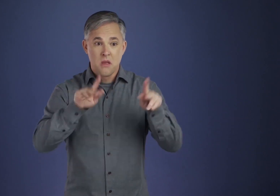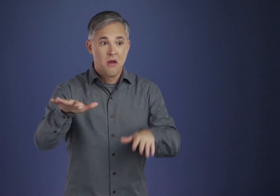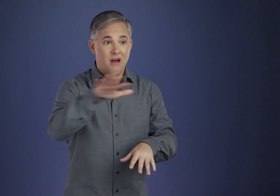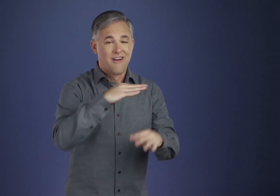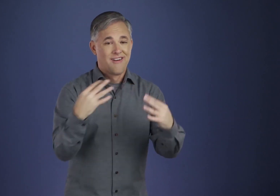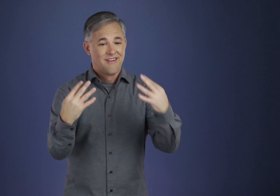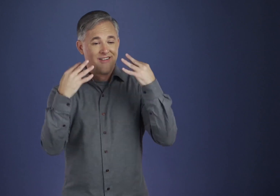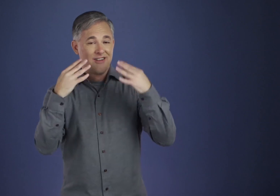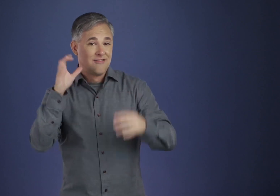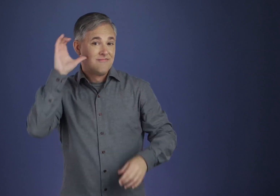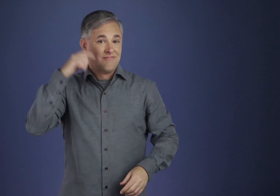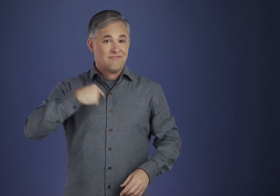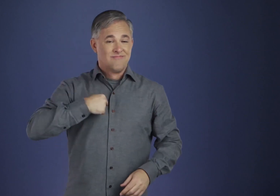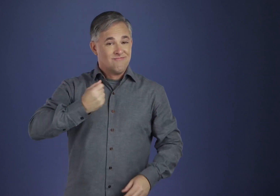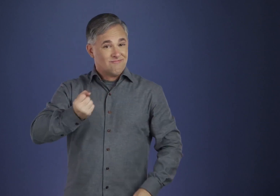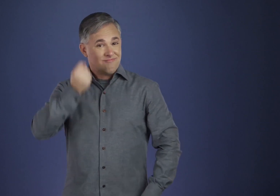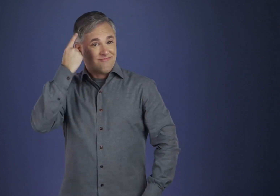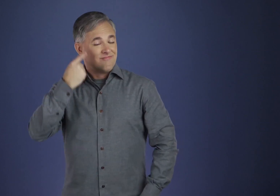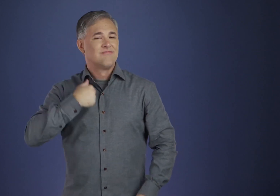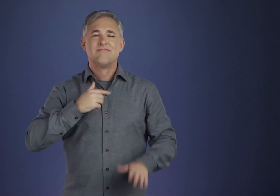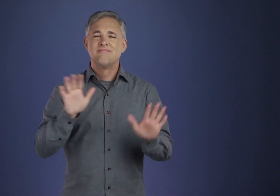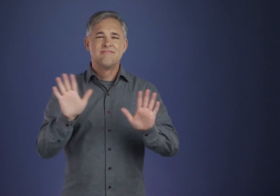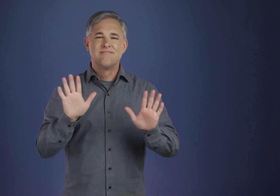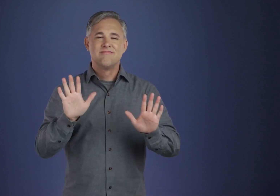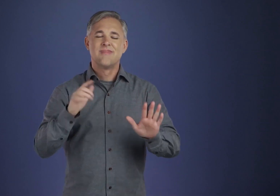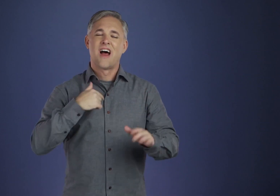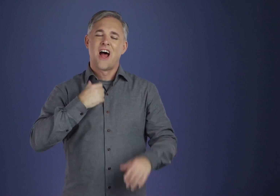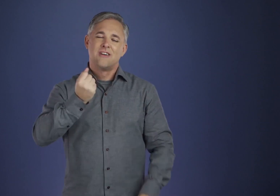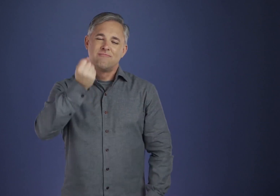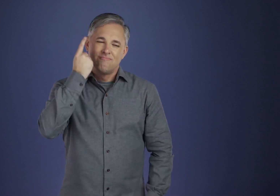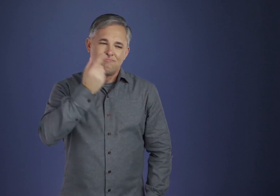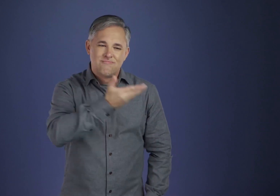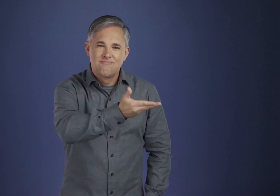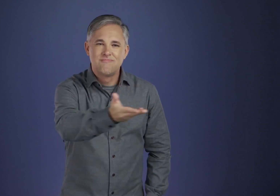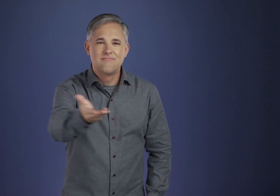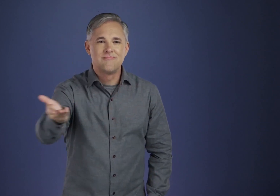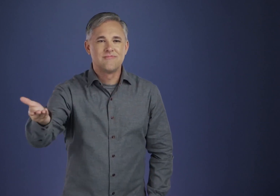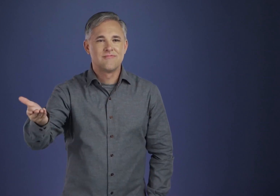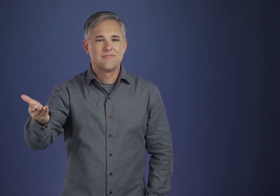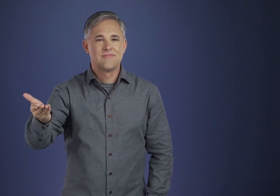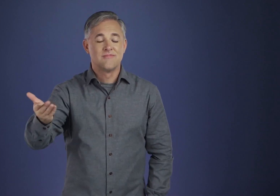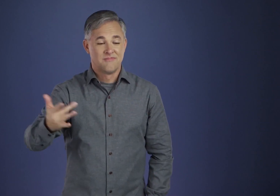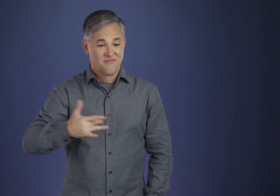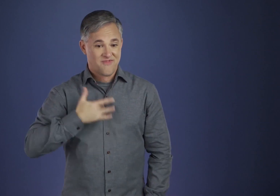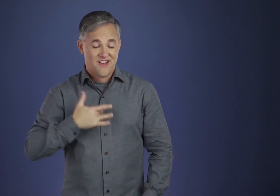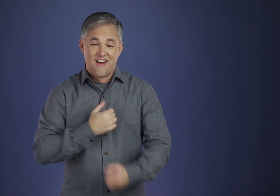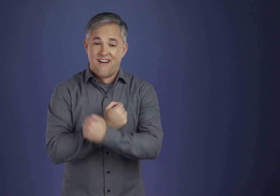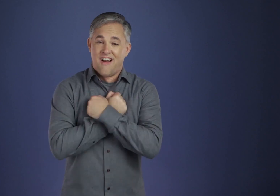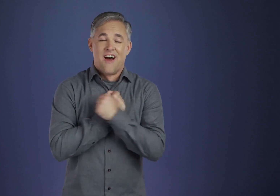to understand, than to be understood — to love, than to be loved.